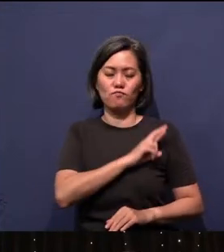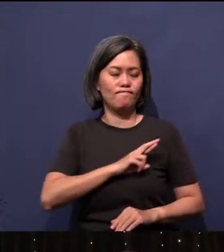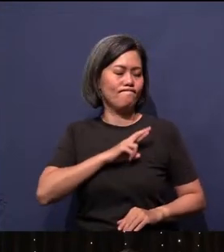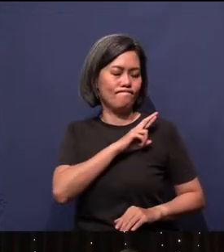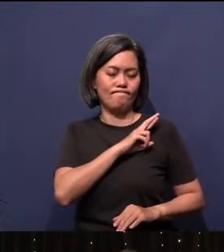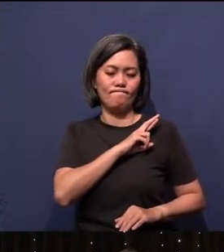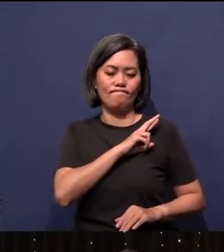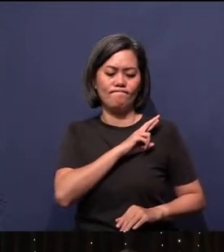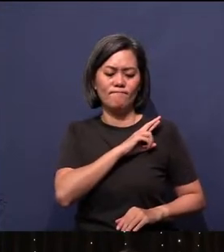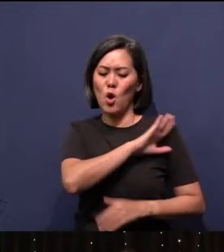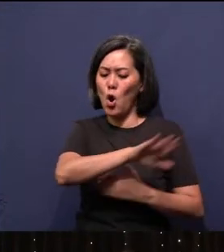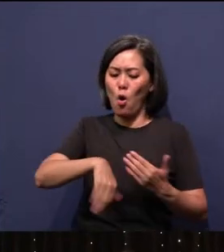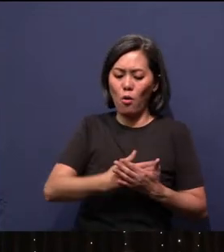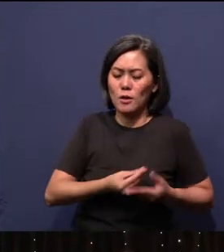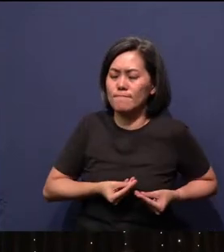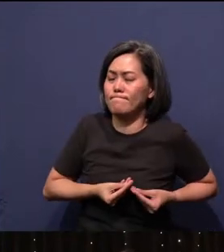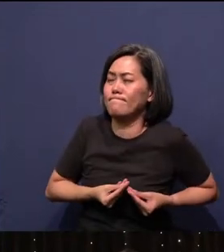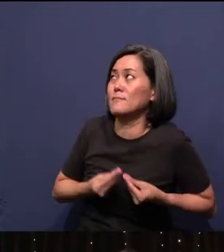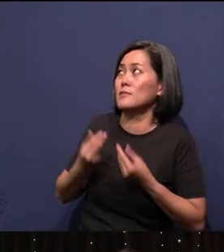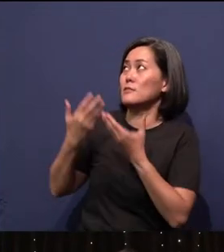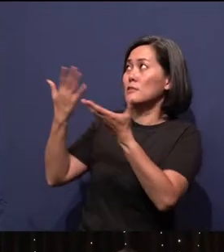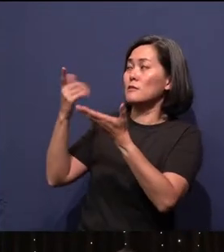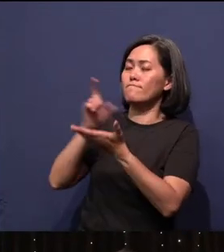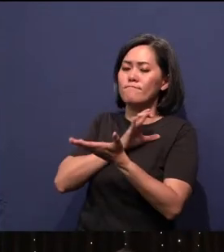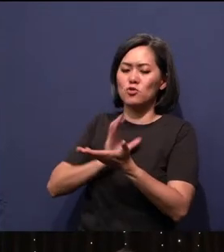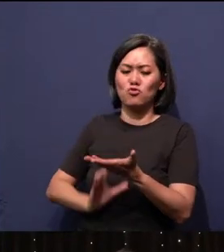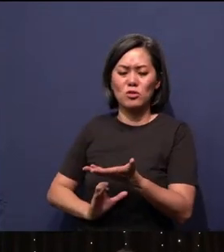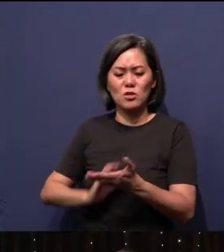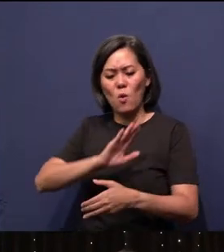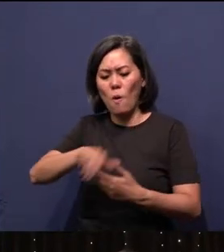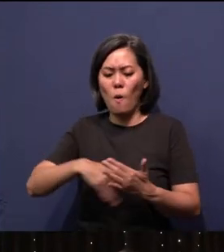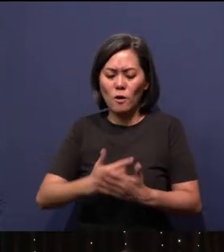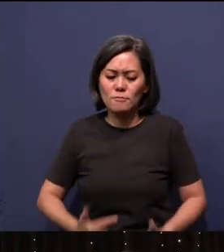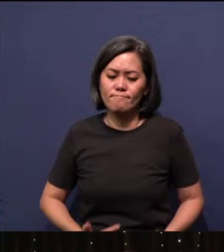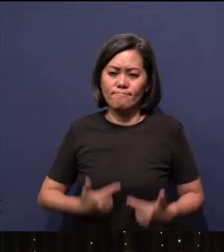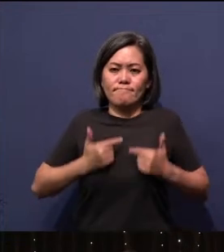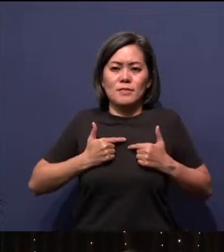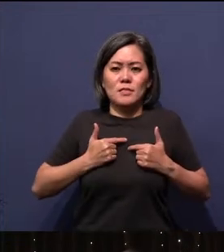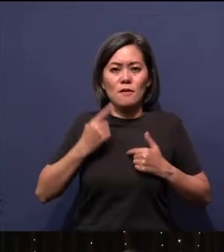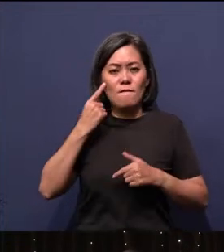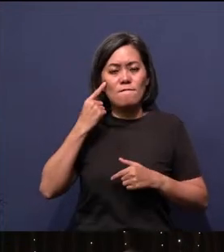He gave it all to Christ. He lived it all for Christ."